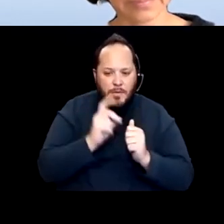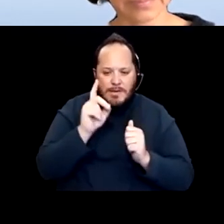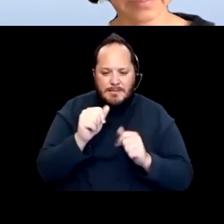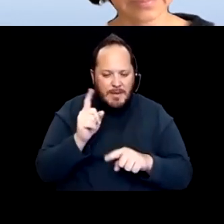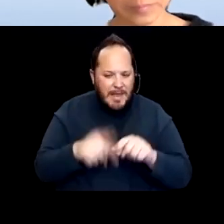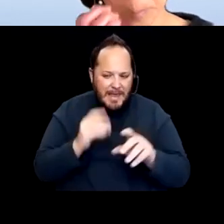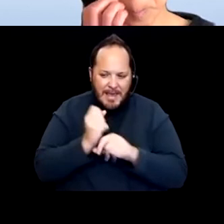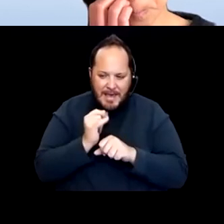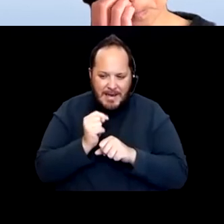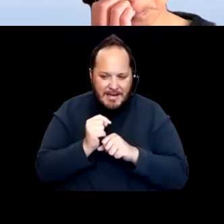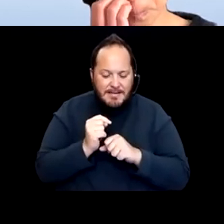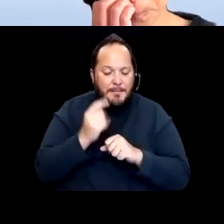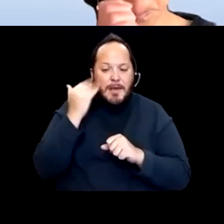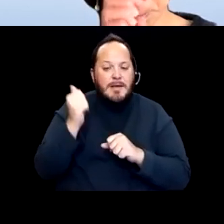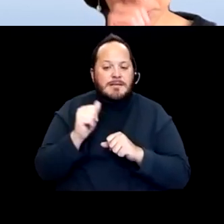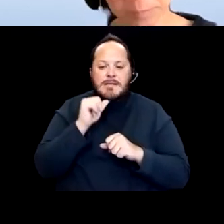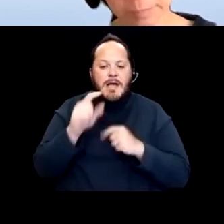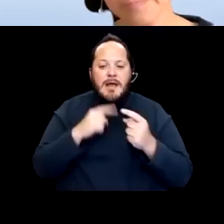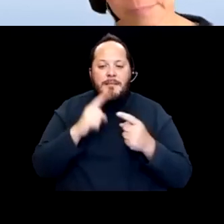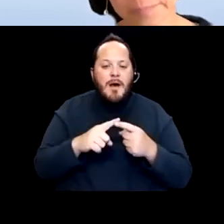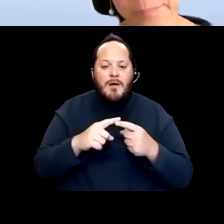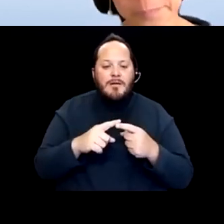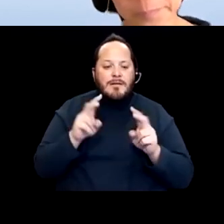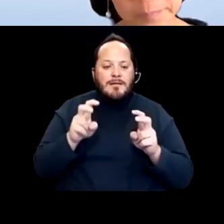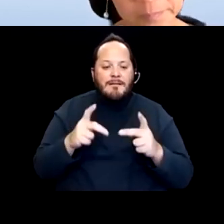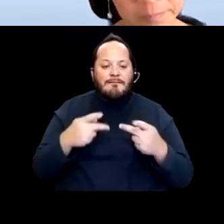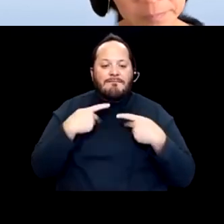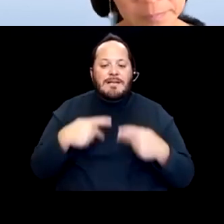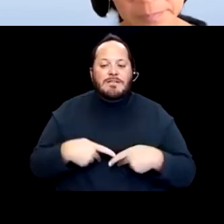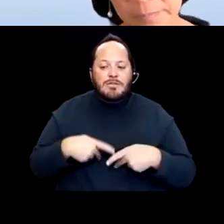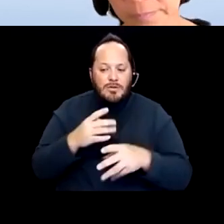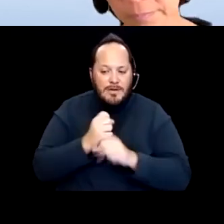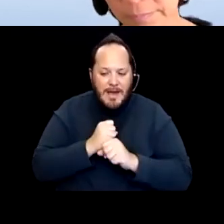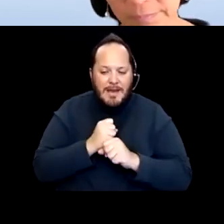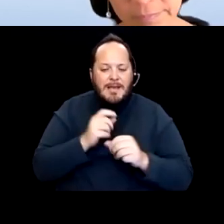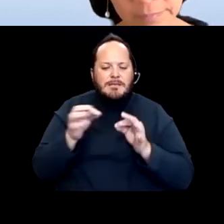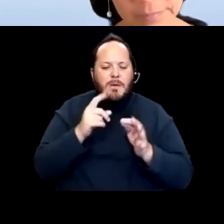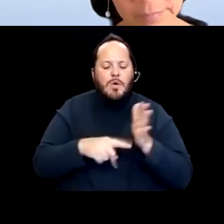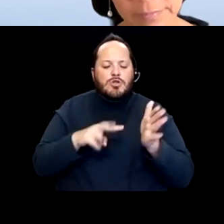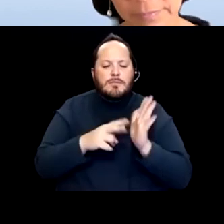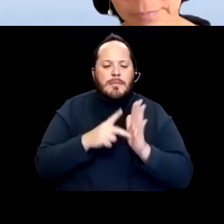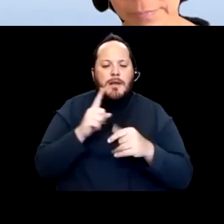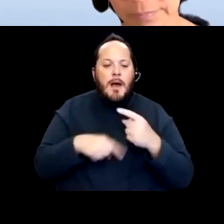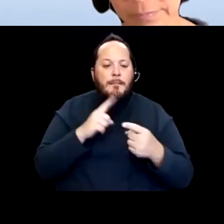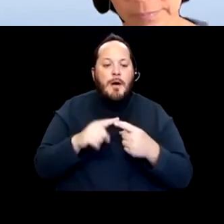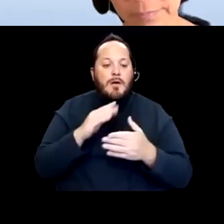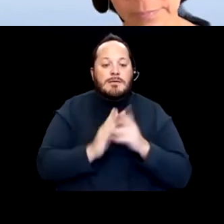'Cause it's not about a physical get. Explain what you mean by some people with disabilities won't get it or won't be able to get it